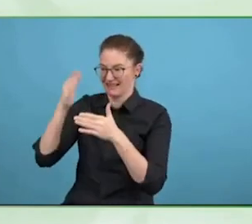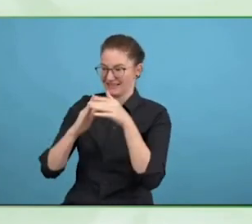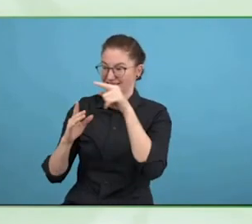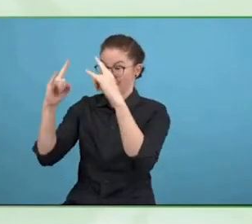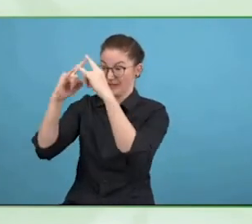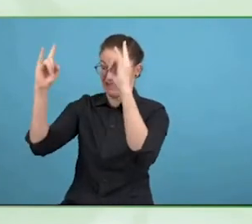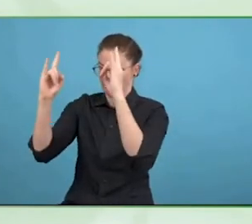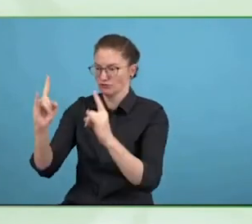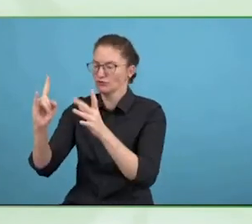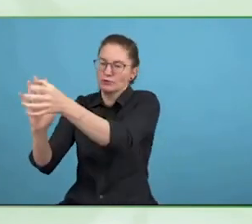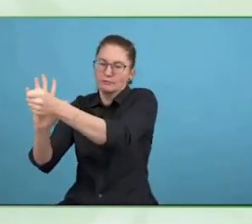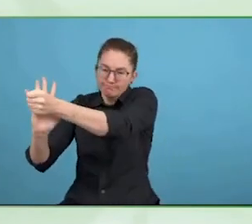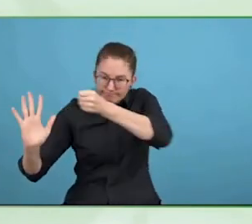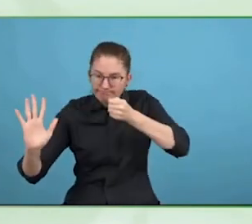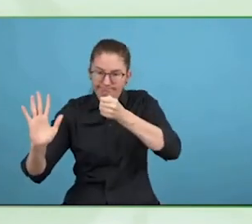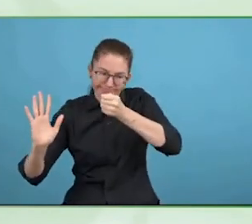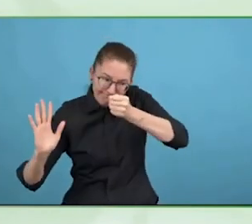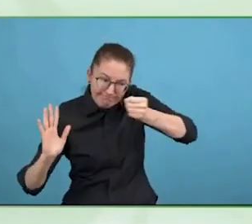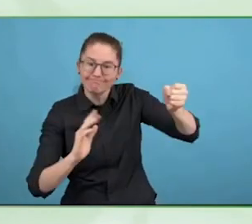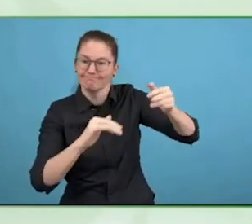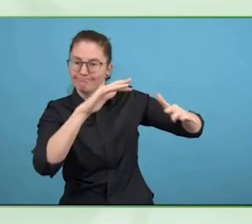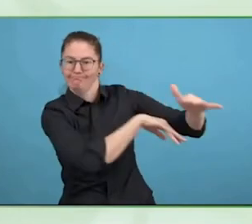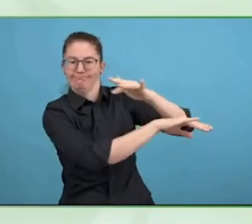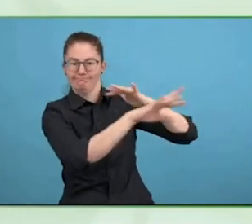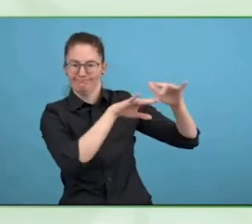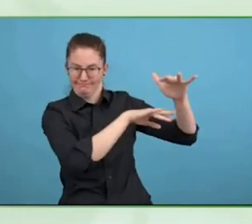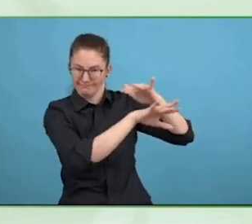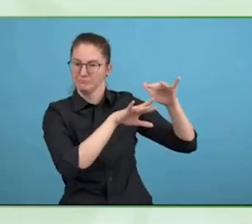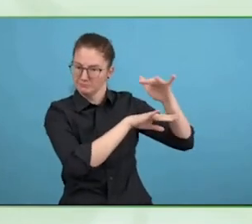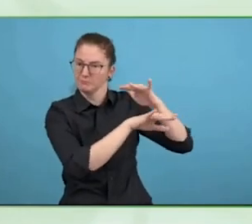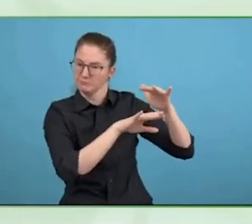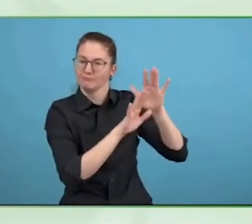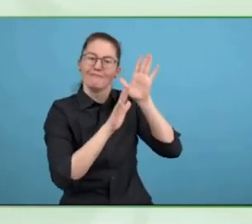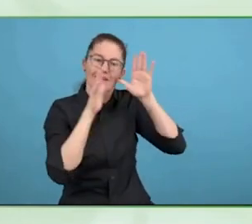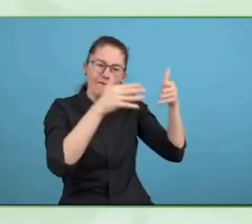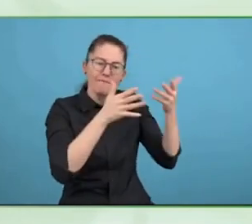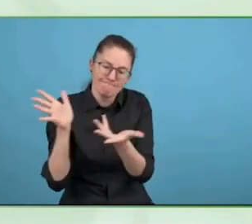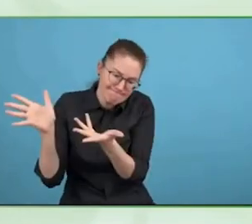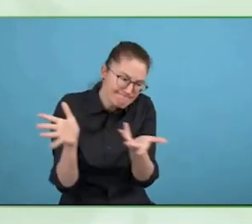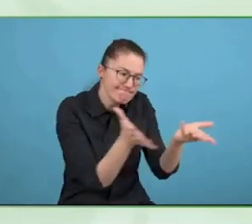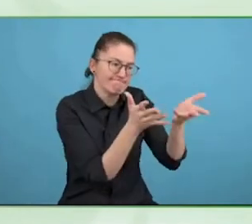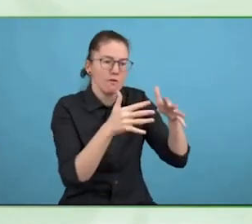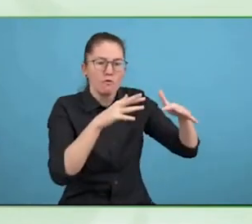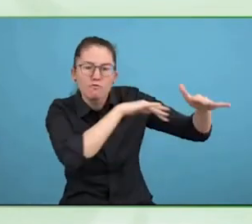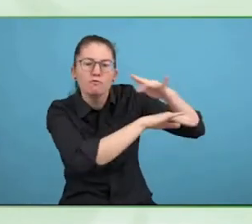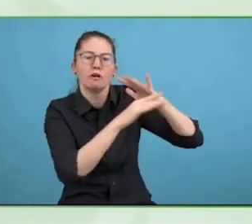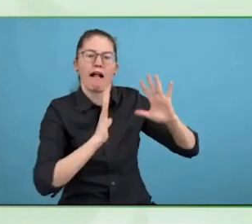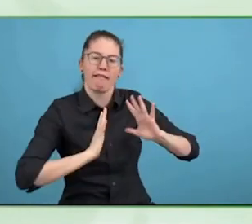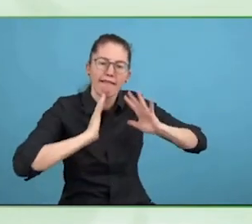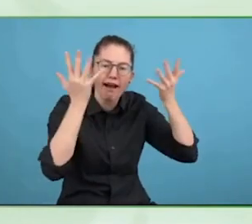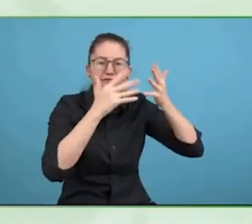that just window dressing? It is relevant, independent living, being included in the